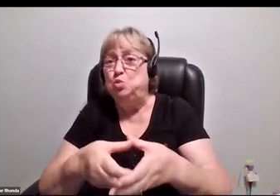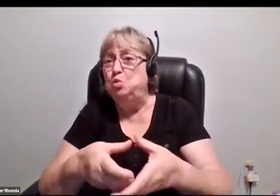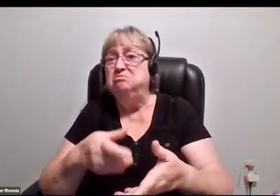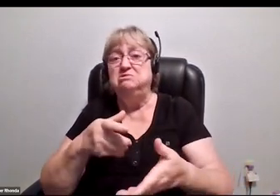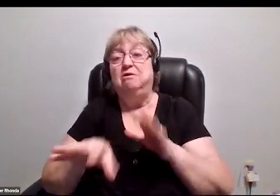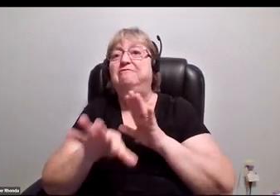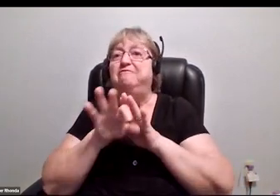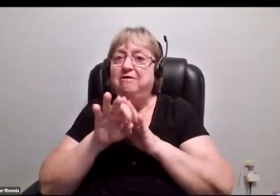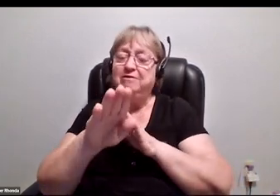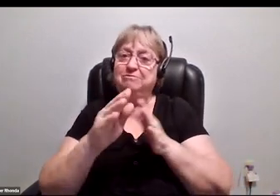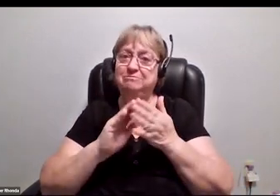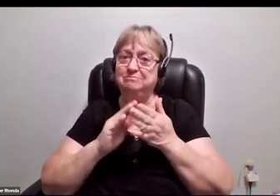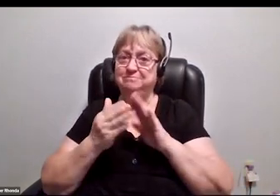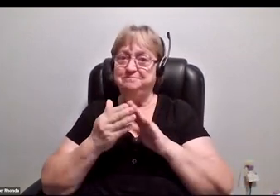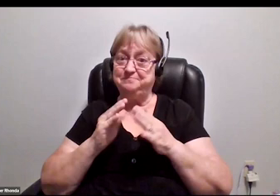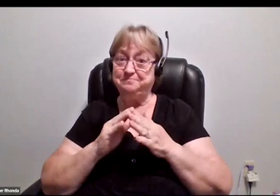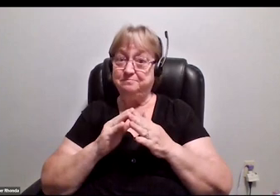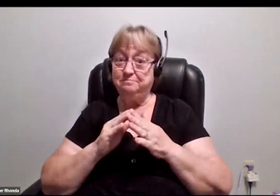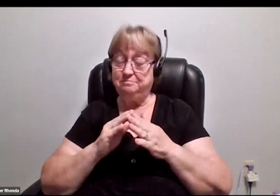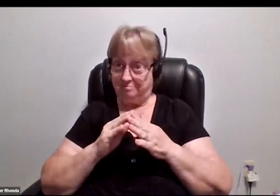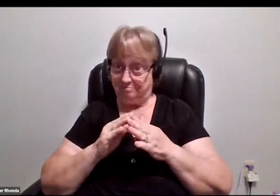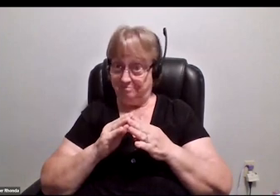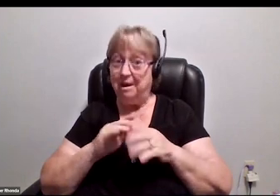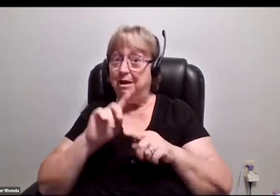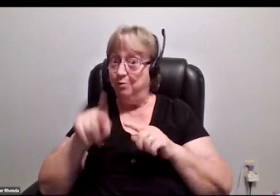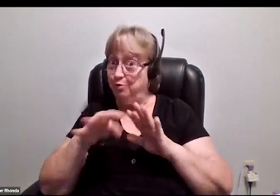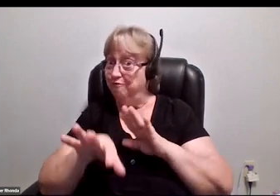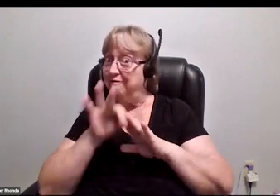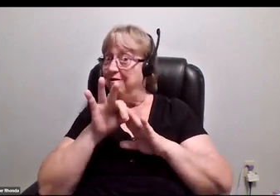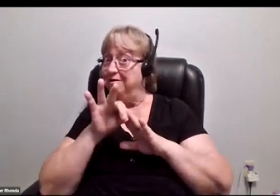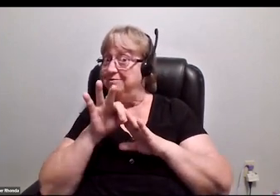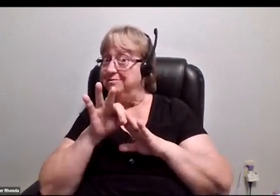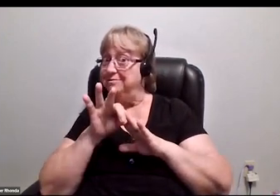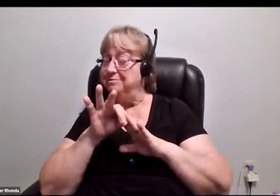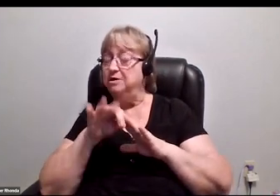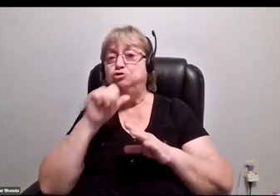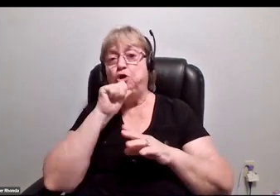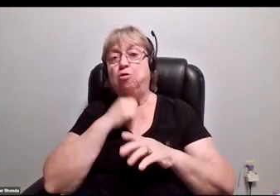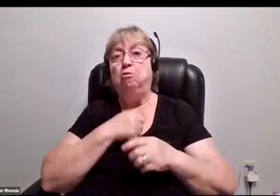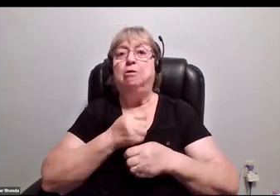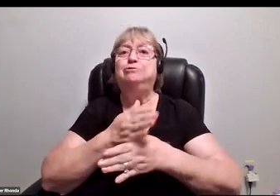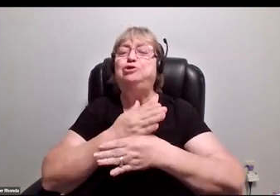Find your community, but when you do, make sure you don't only share your woes, but your wins.